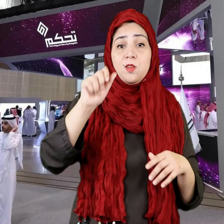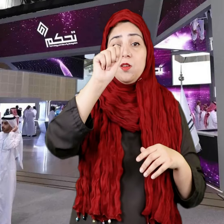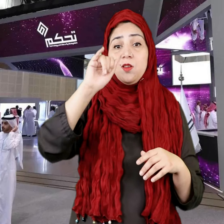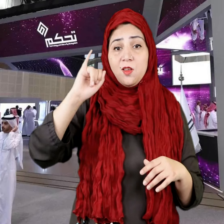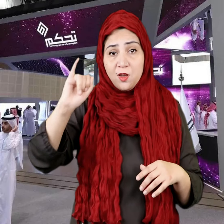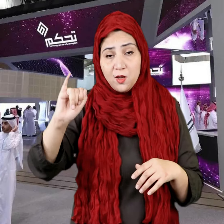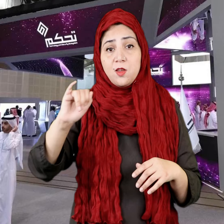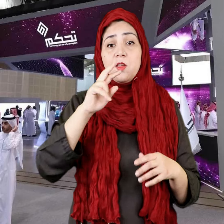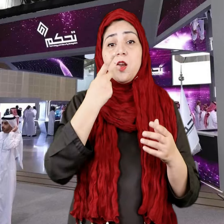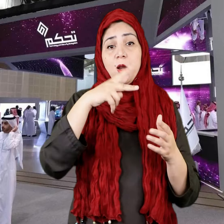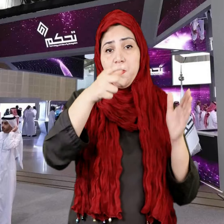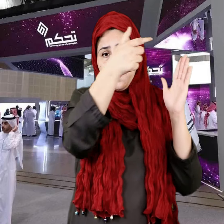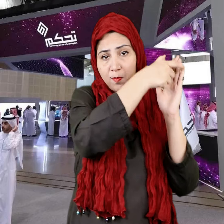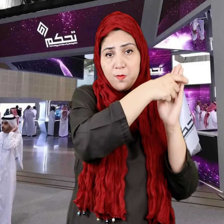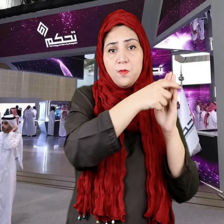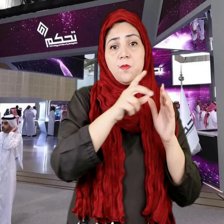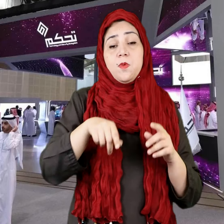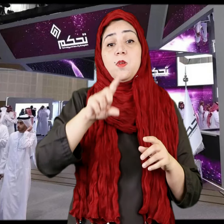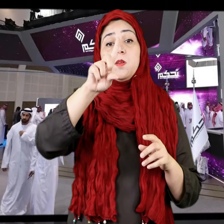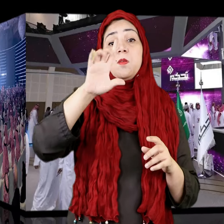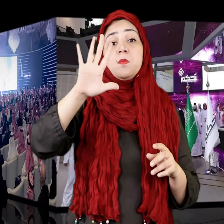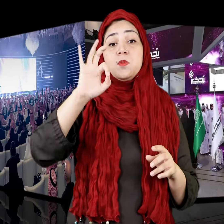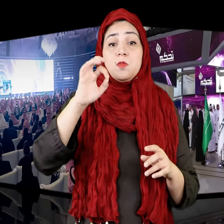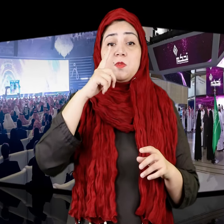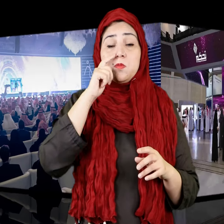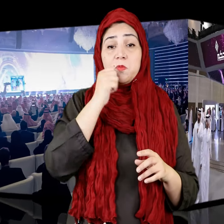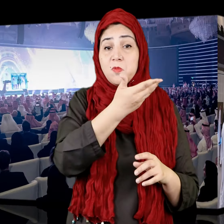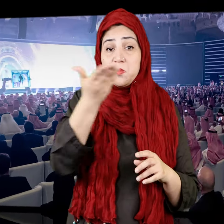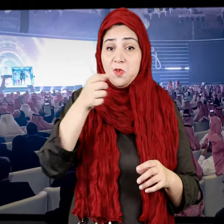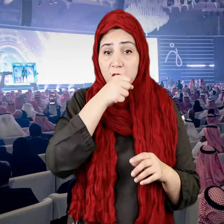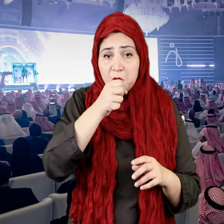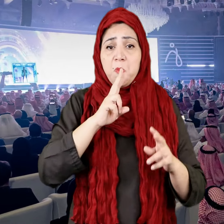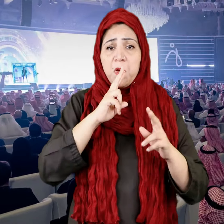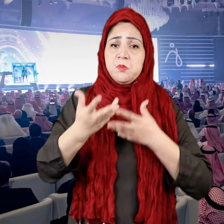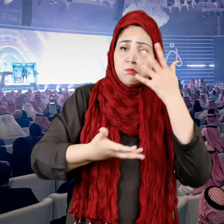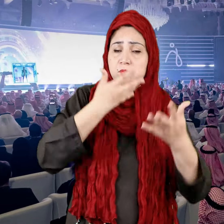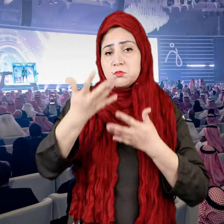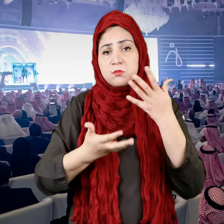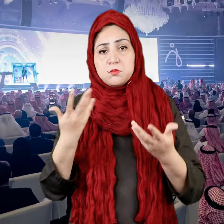More than 150 speakers will address the topic of artificial intelligence.